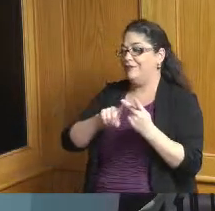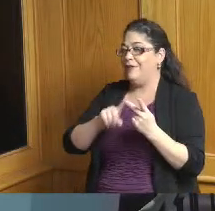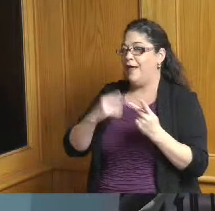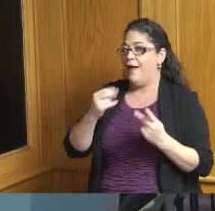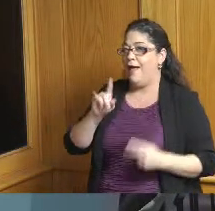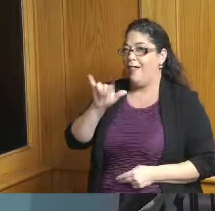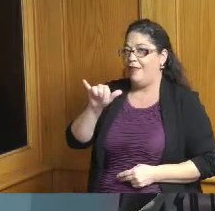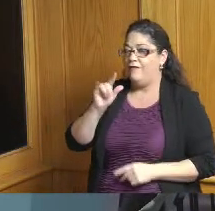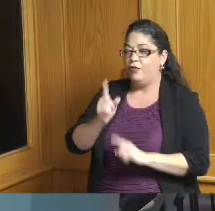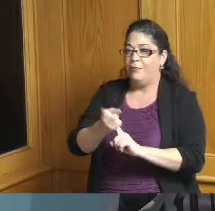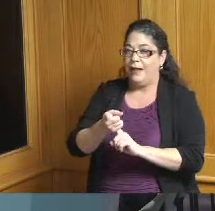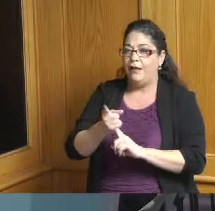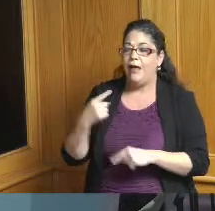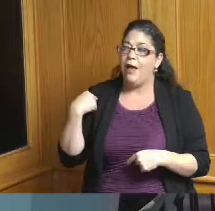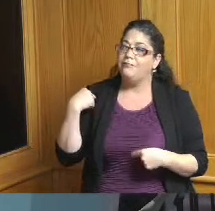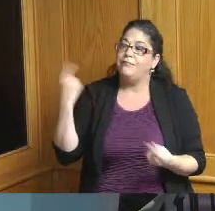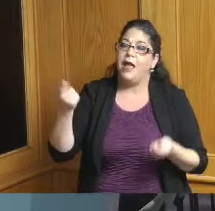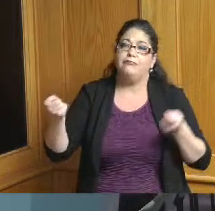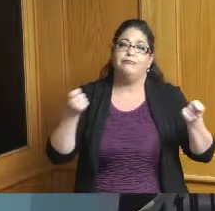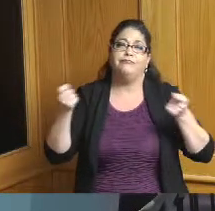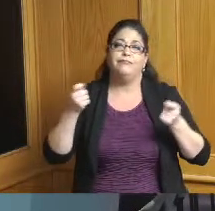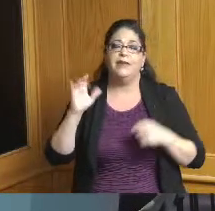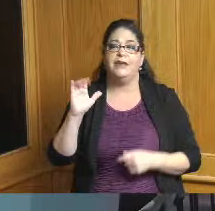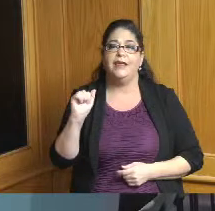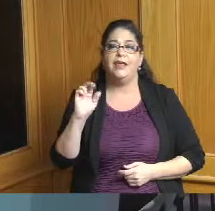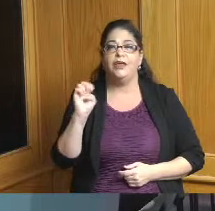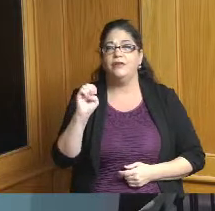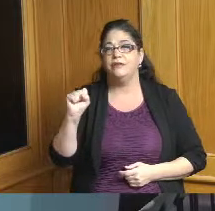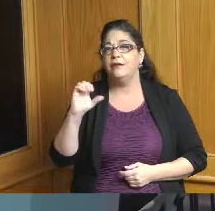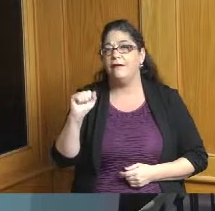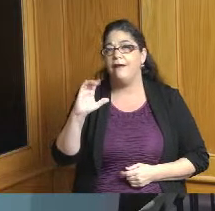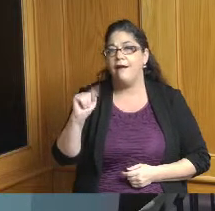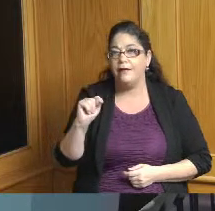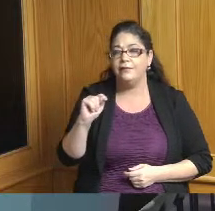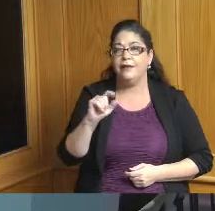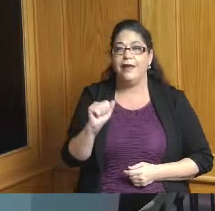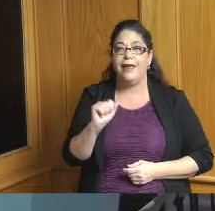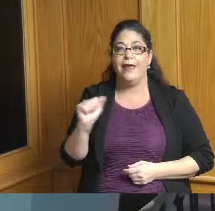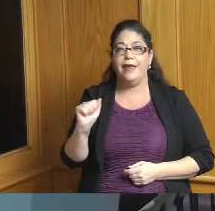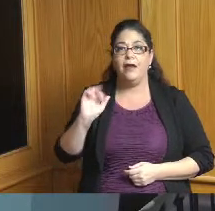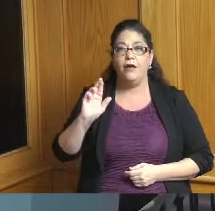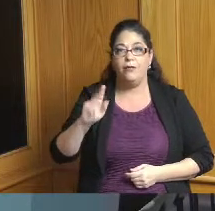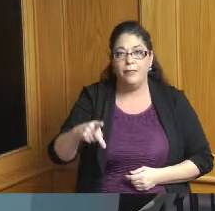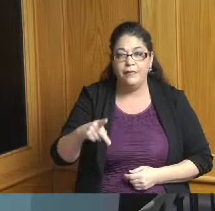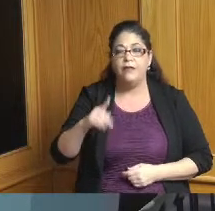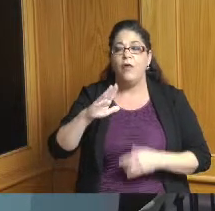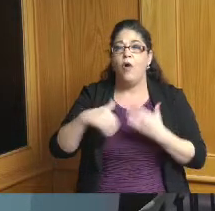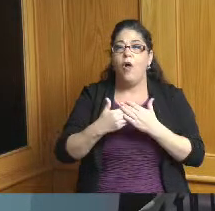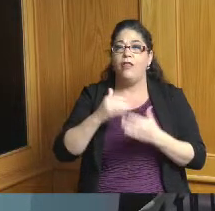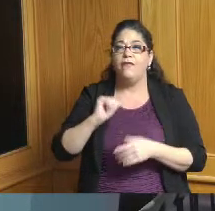we know Holly has been handling all the karazak ARP funding along with her regular duties and she